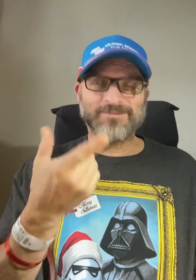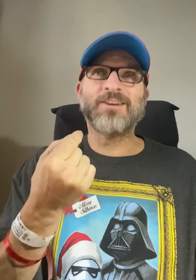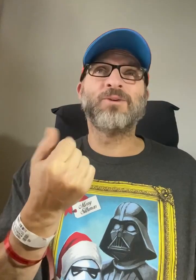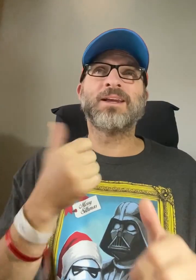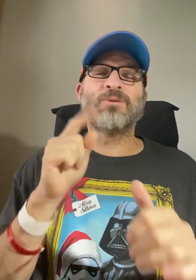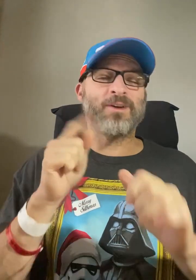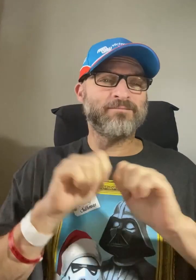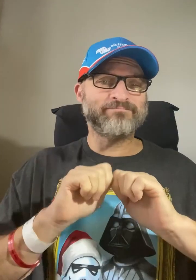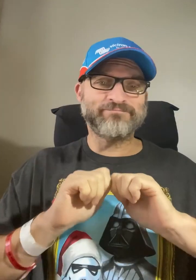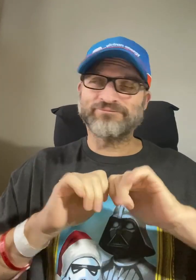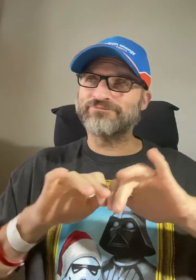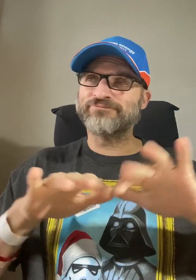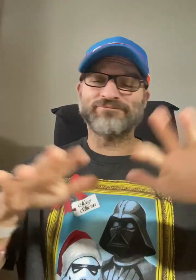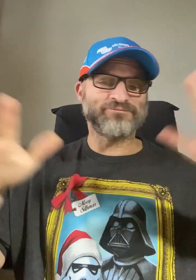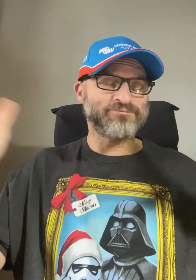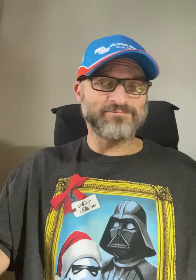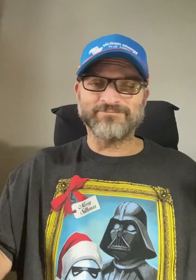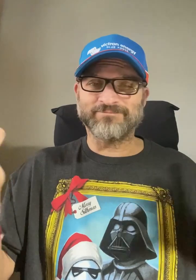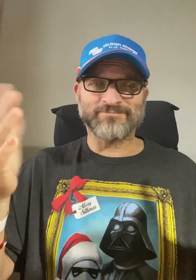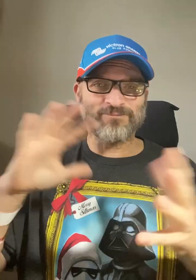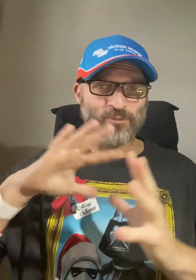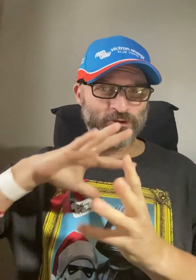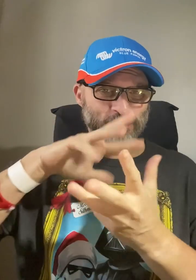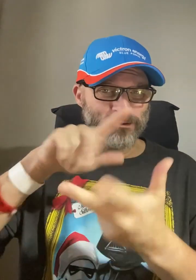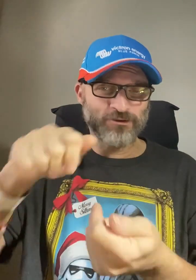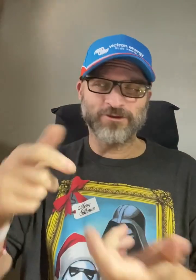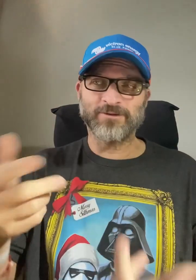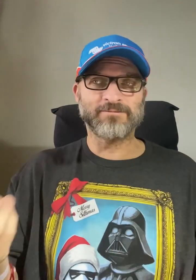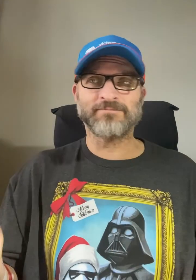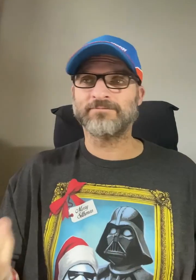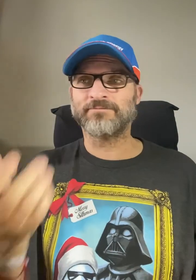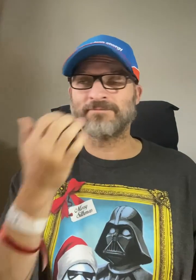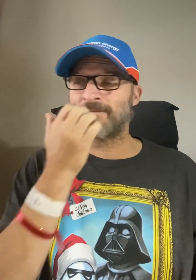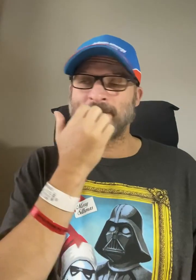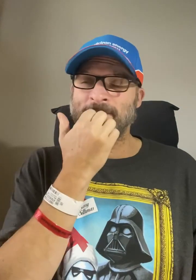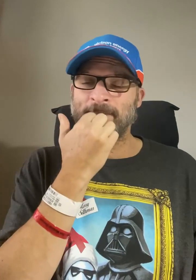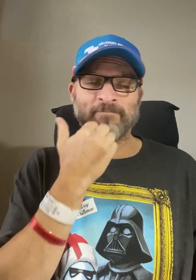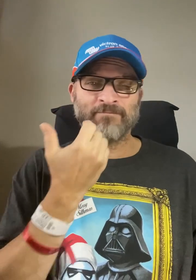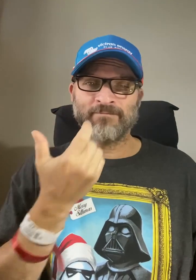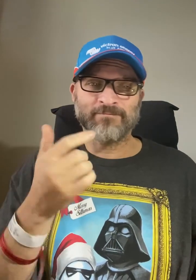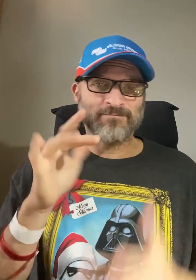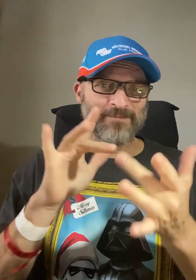It can go anywhere around the world.